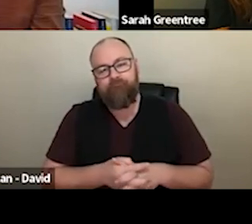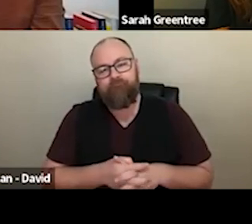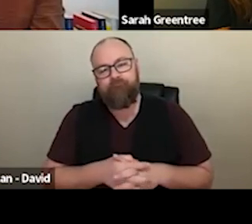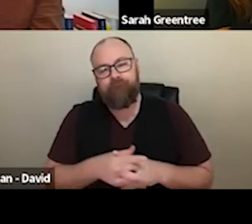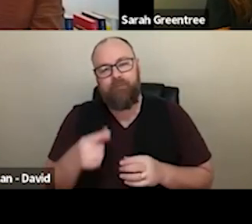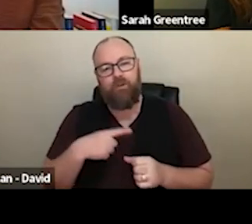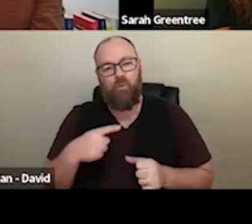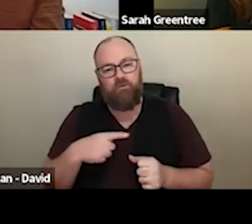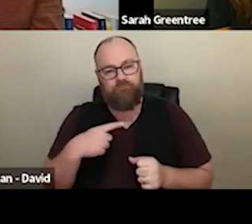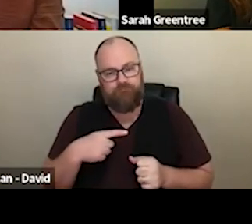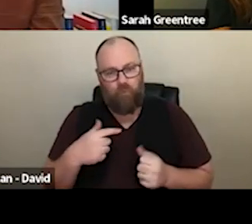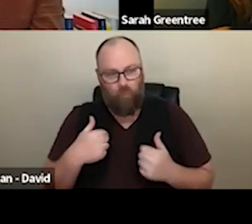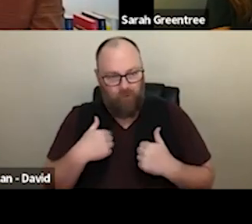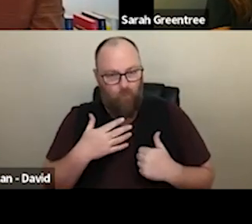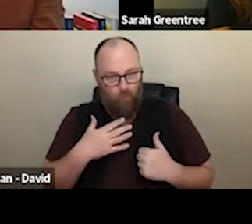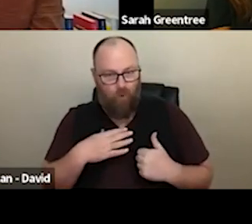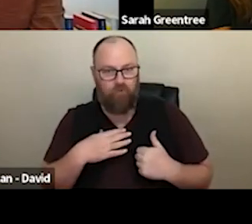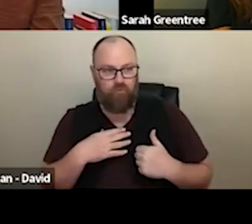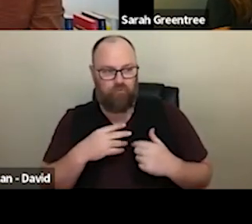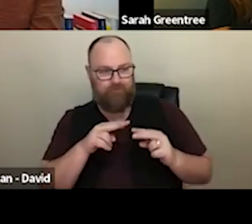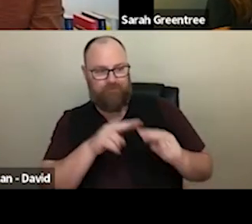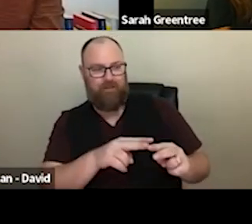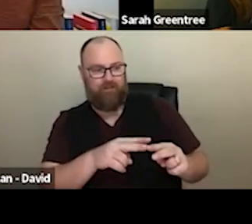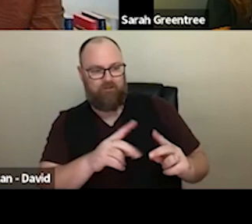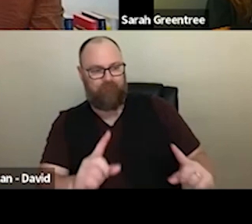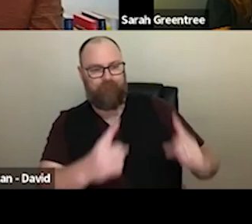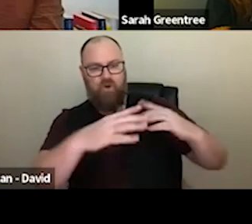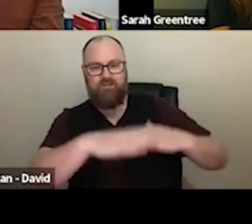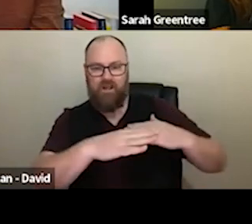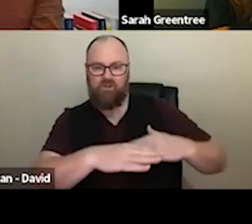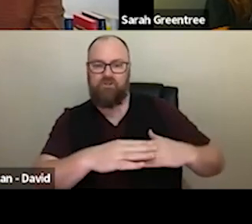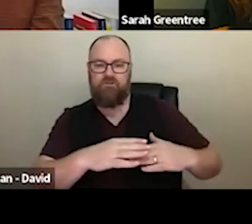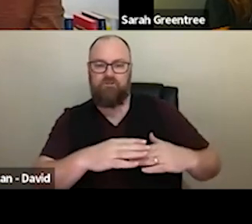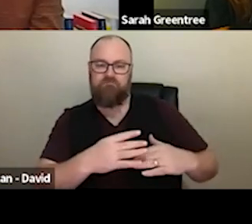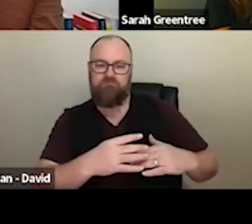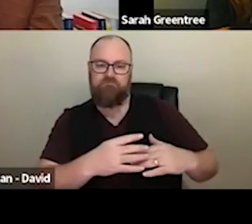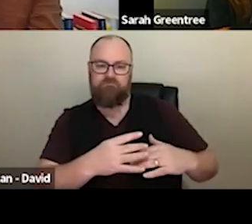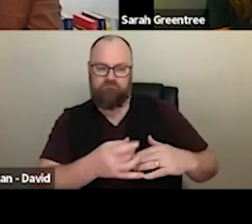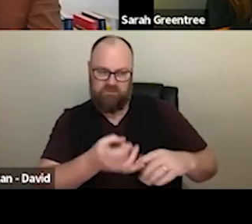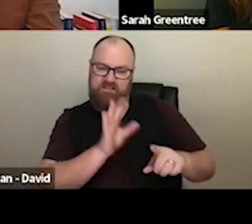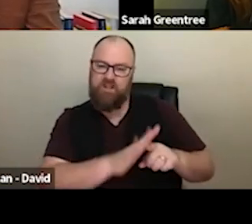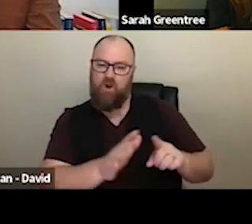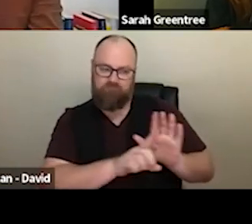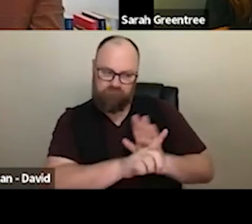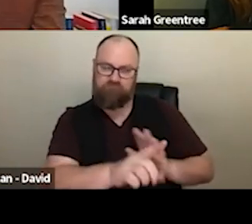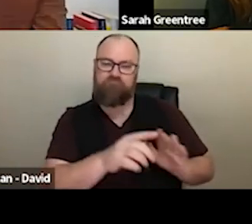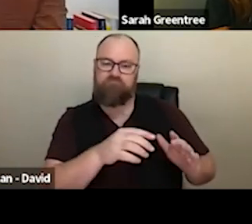apply just because, you know, we want to see sort of those first nations are self-determined practice. practice, and First Nations industry advisers